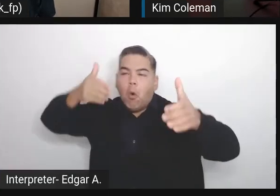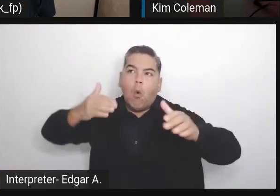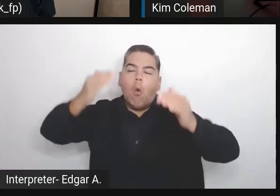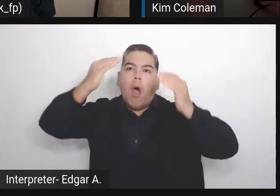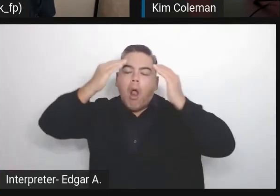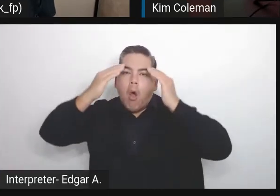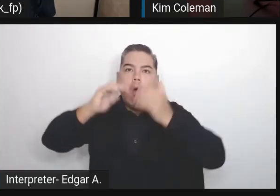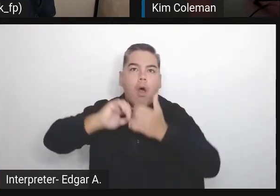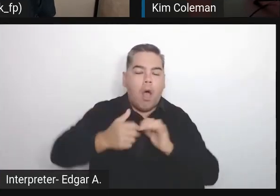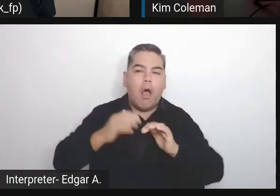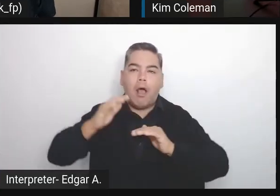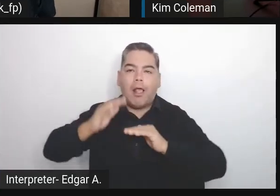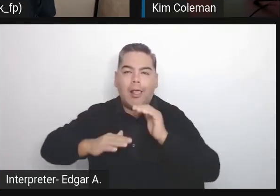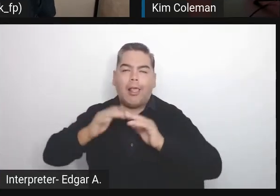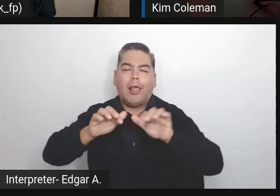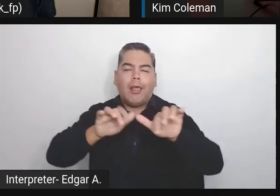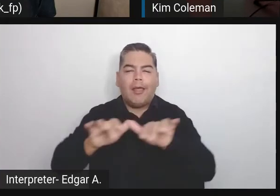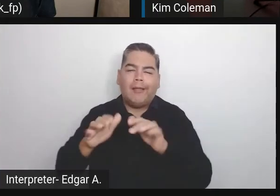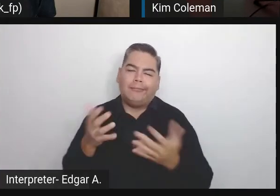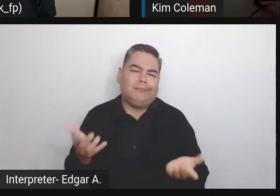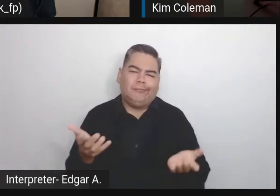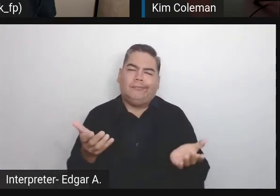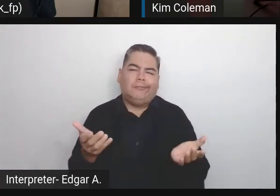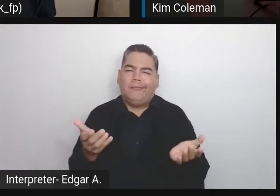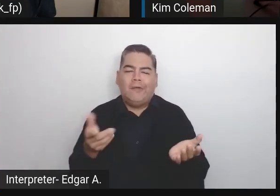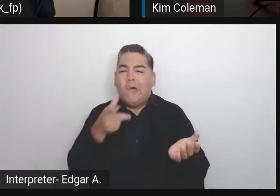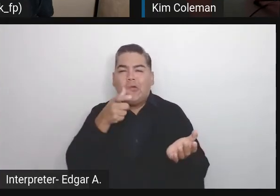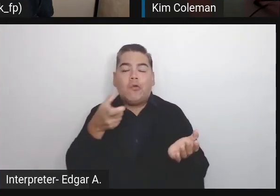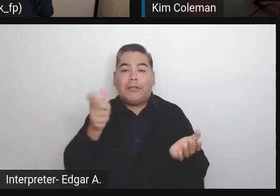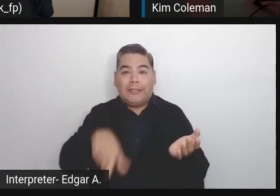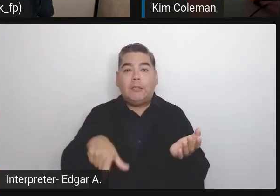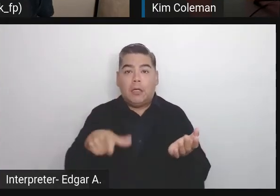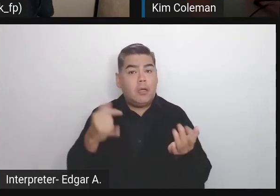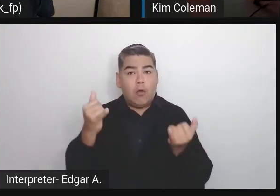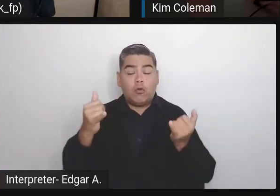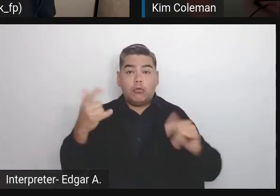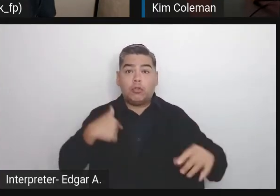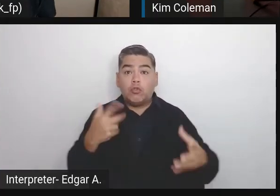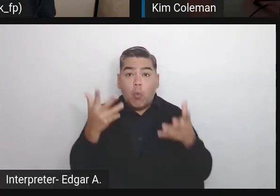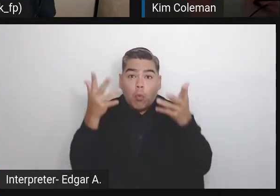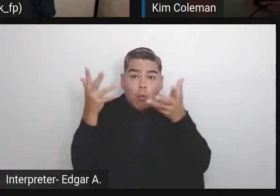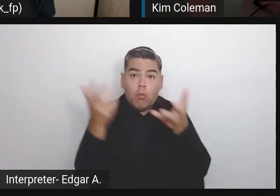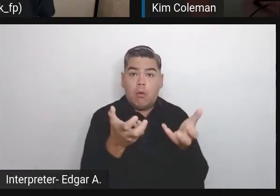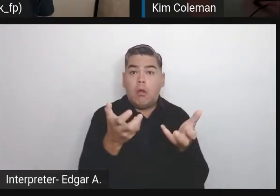The only thing that you need is to the will to learn.